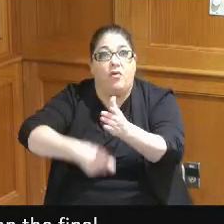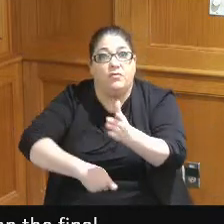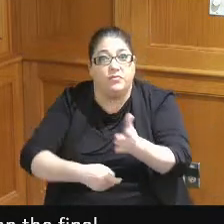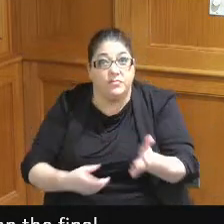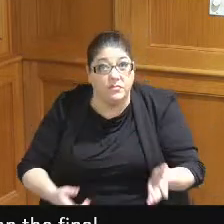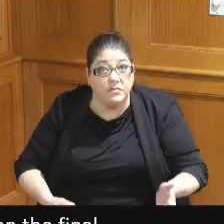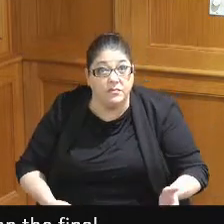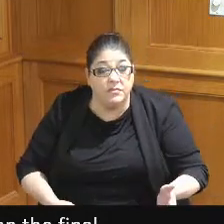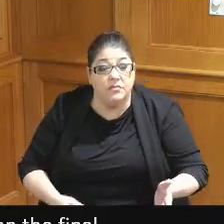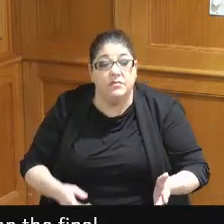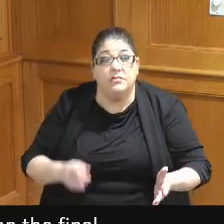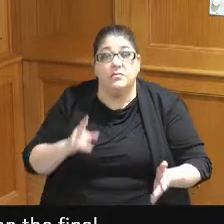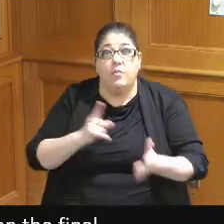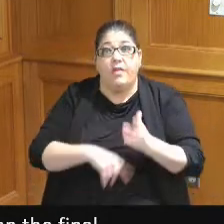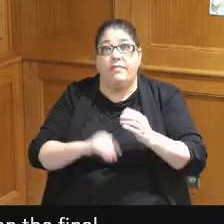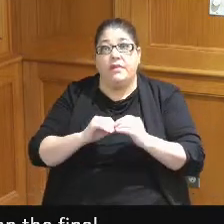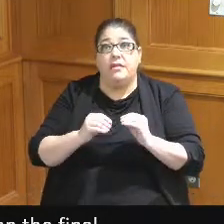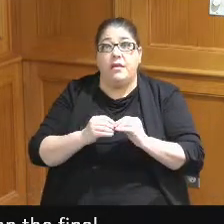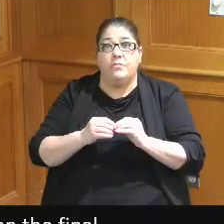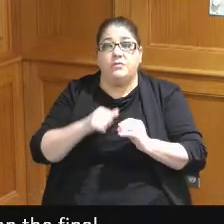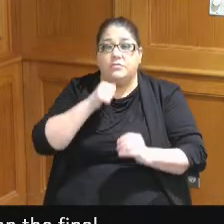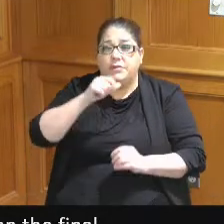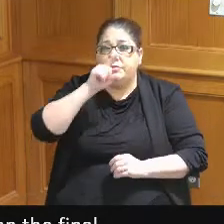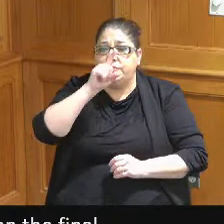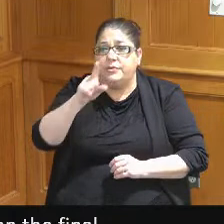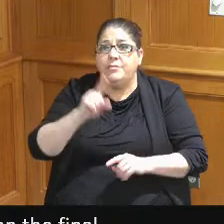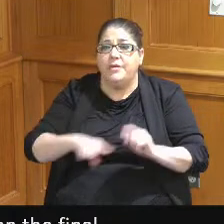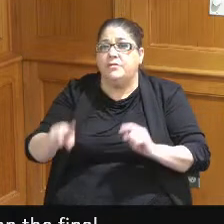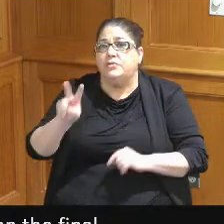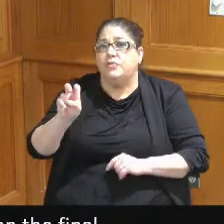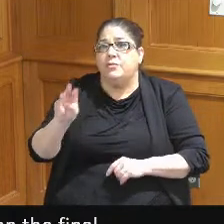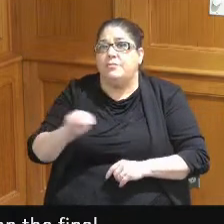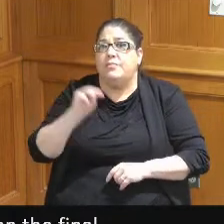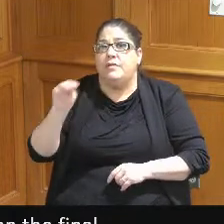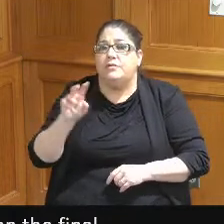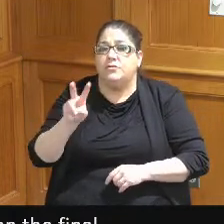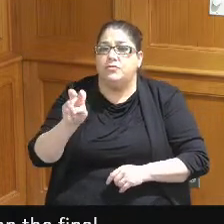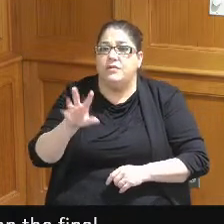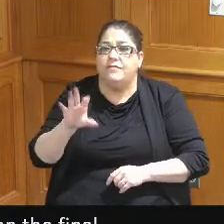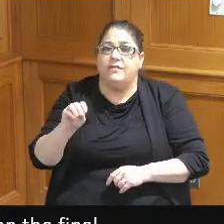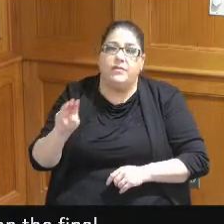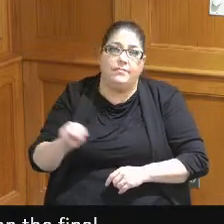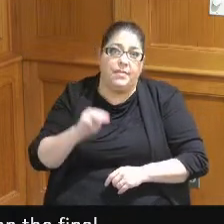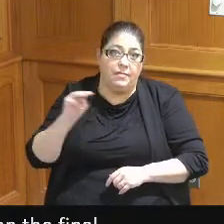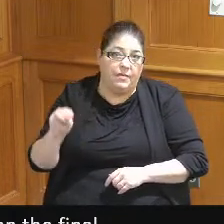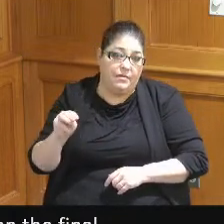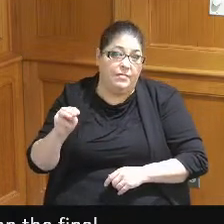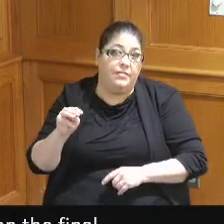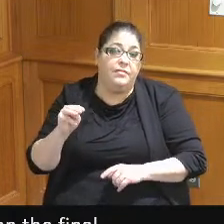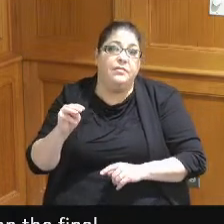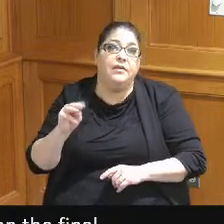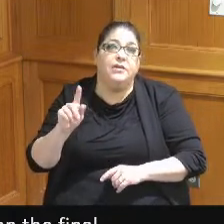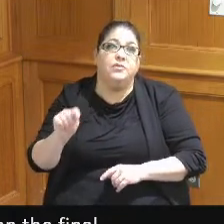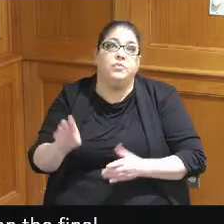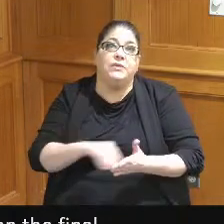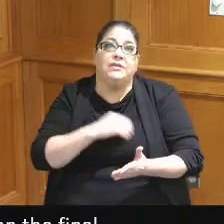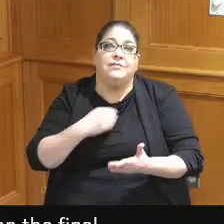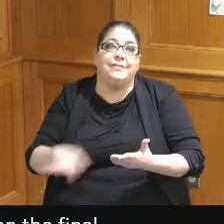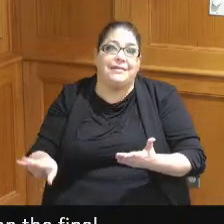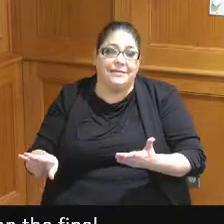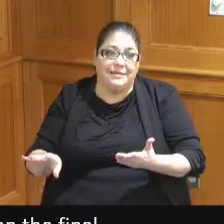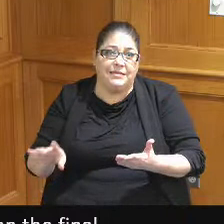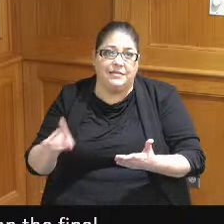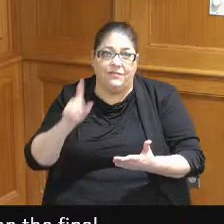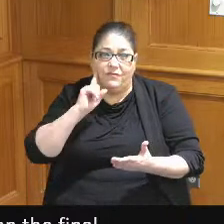what the numbers are but I do say that 200 million 250 million is too expensive for only us getting